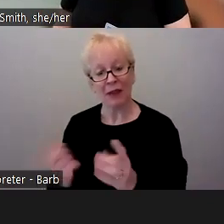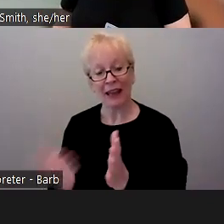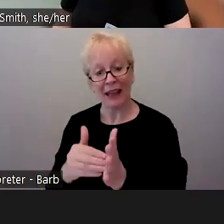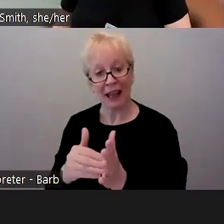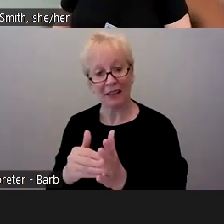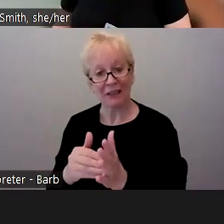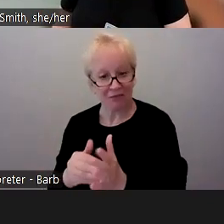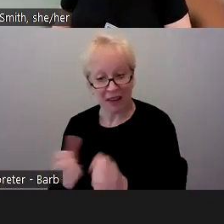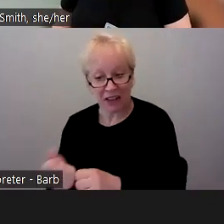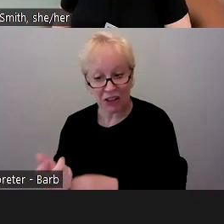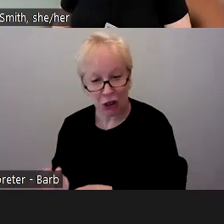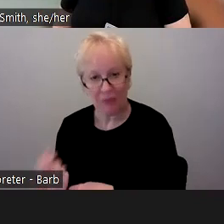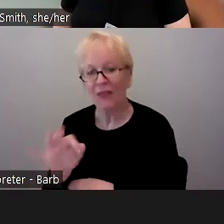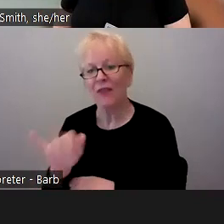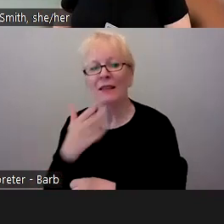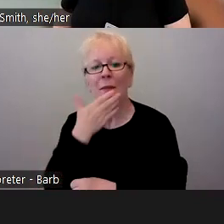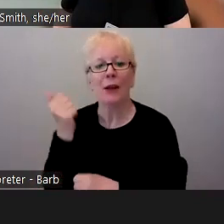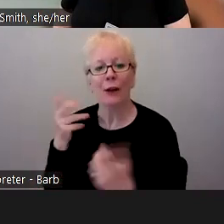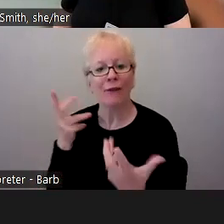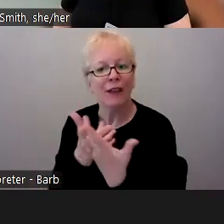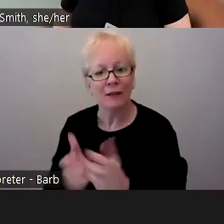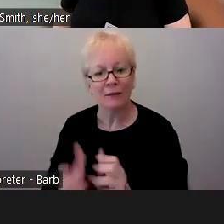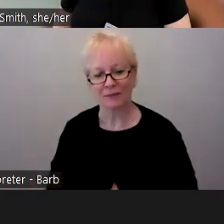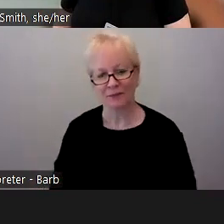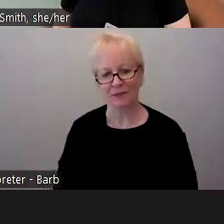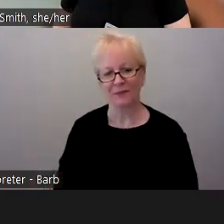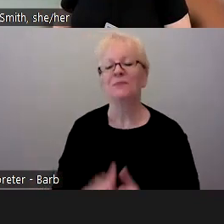So that is a new option.